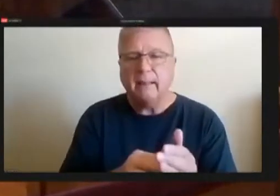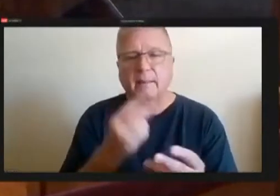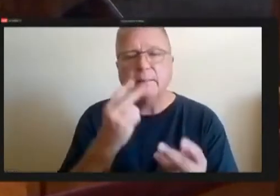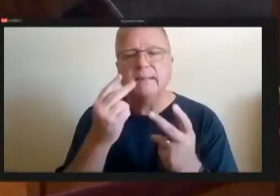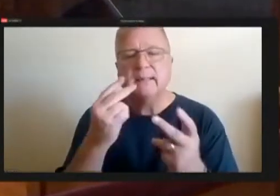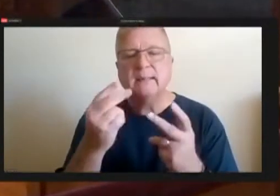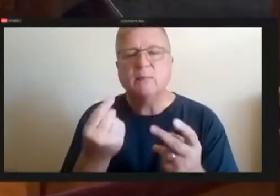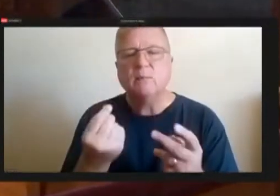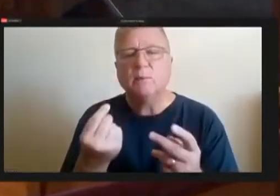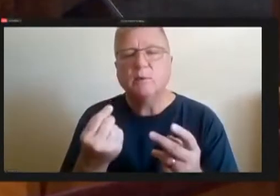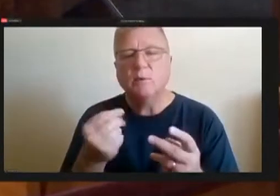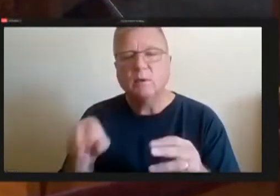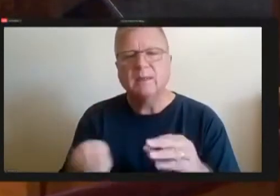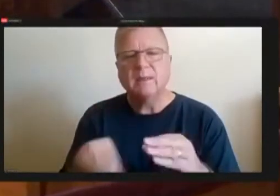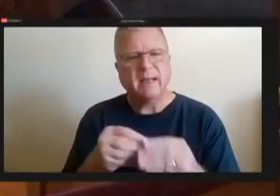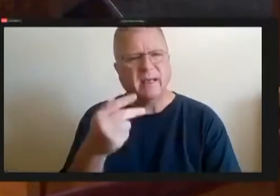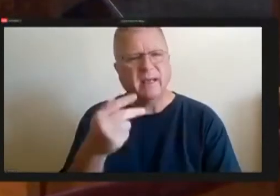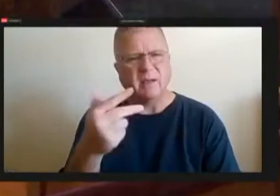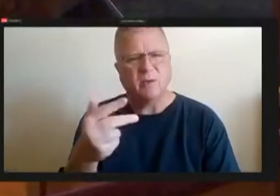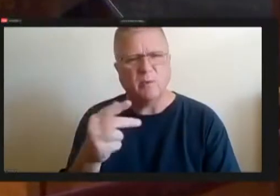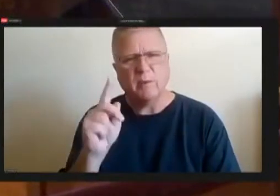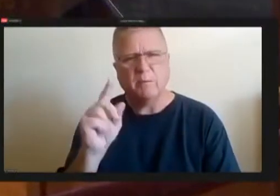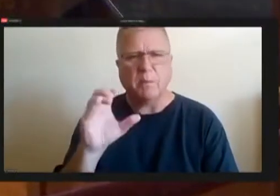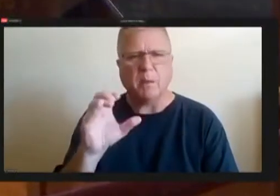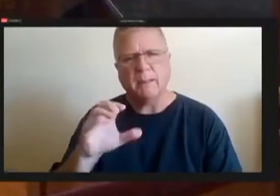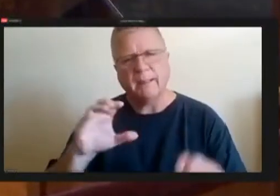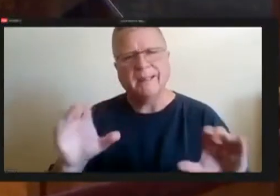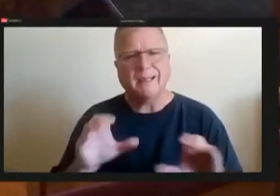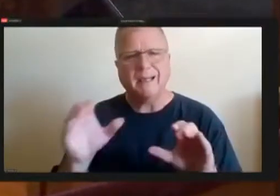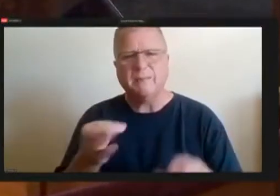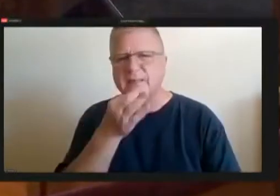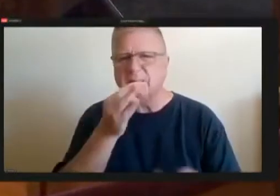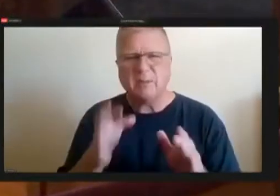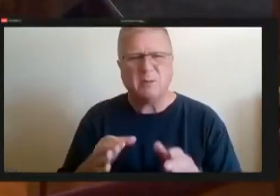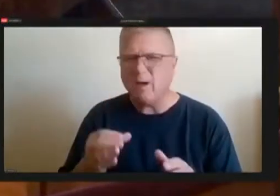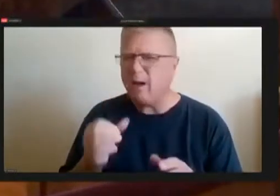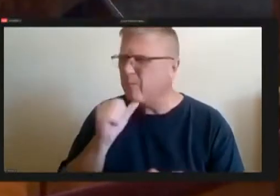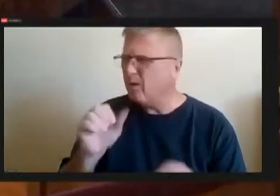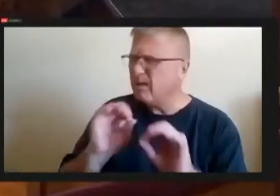public engagement specialist and I'm really clear about what they do.